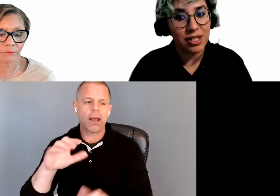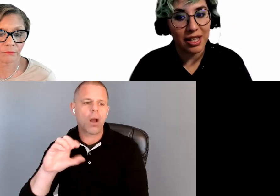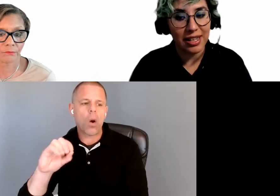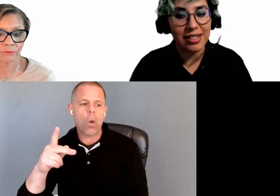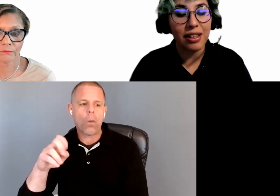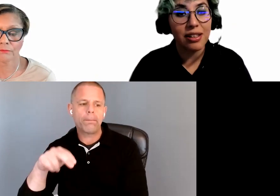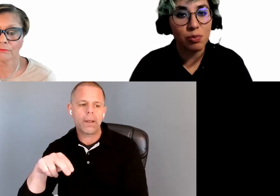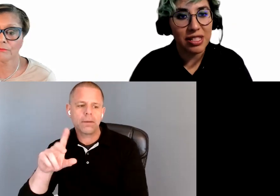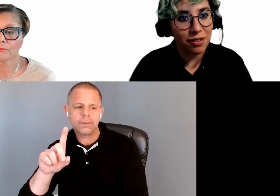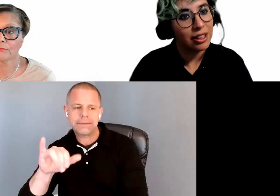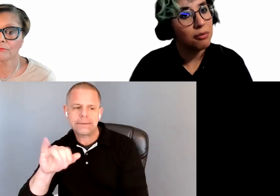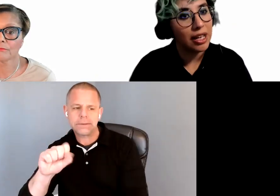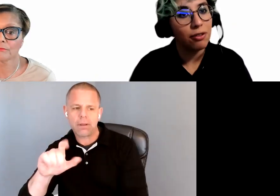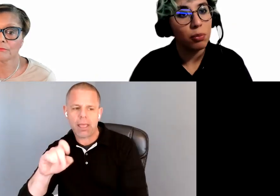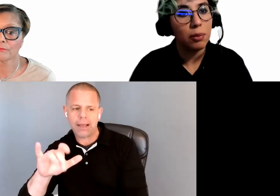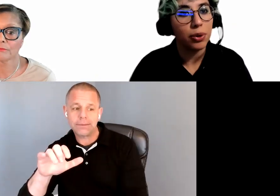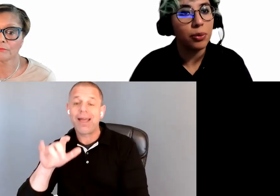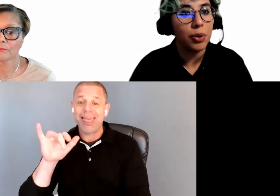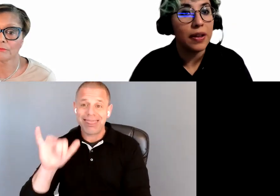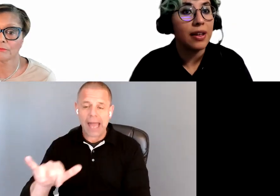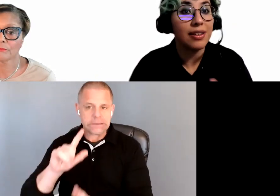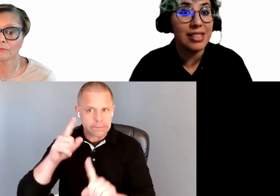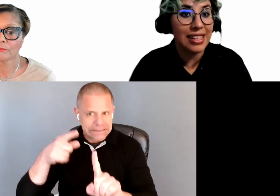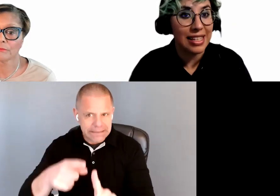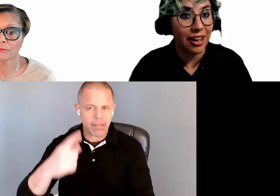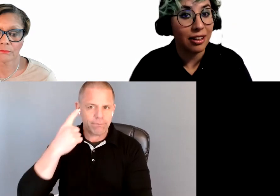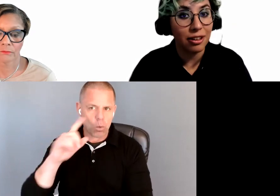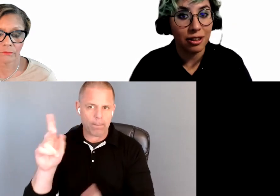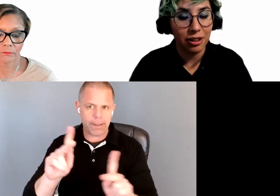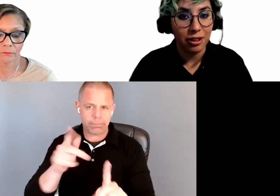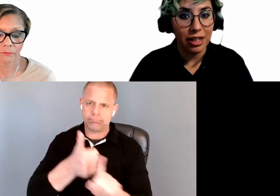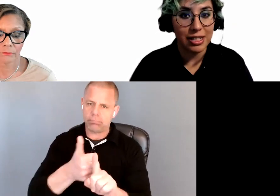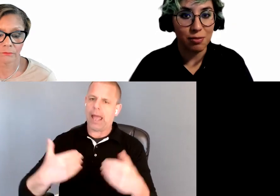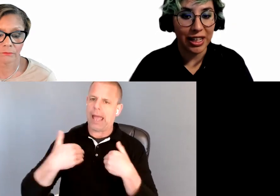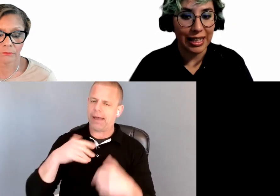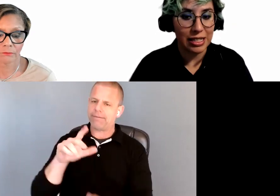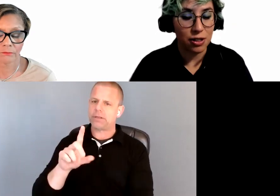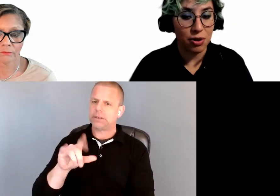which is specifically made for people with dyslexia. It does make it easier to use.